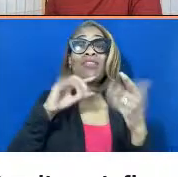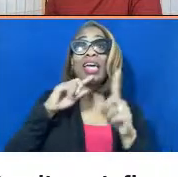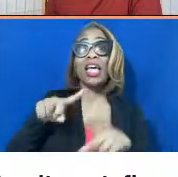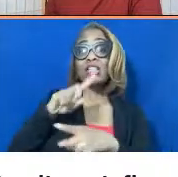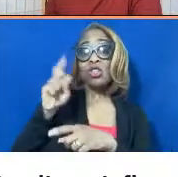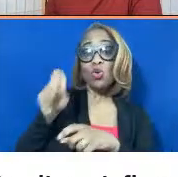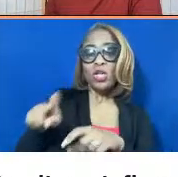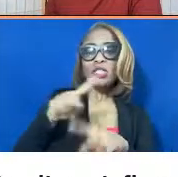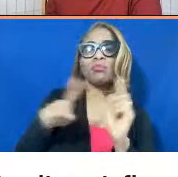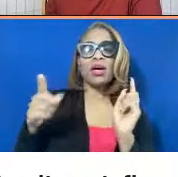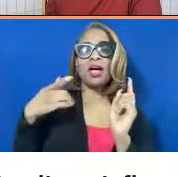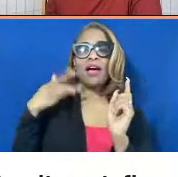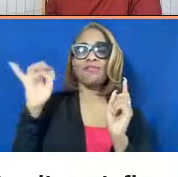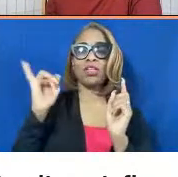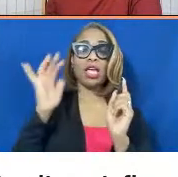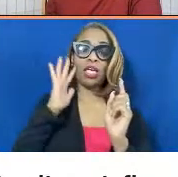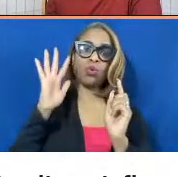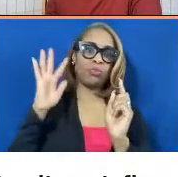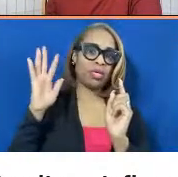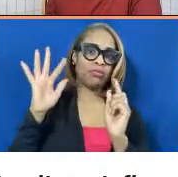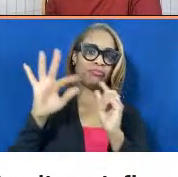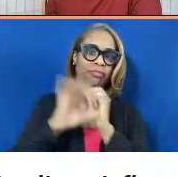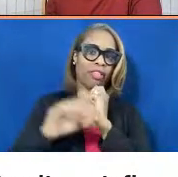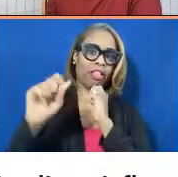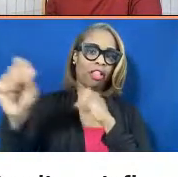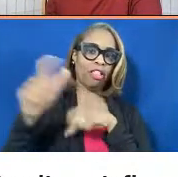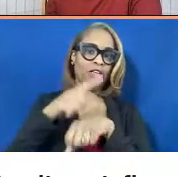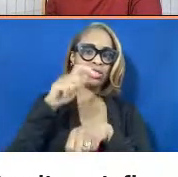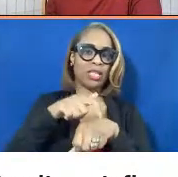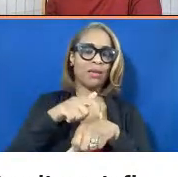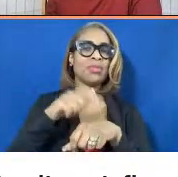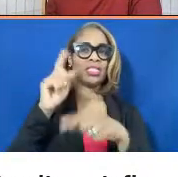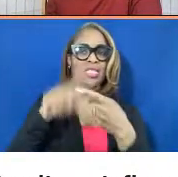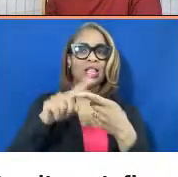it's going to be a long time since we can rework the whole non-profit system. But non-profits